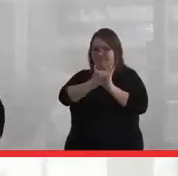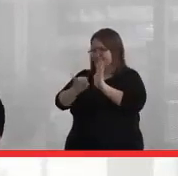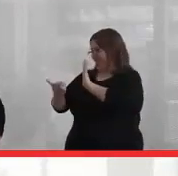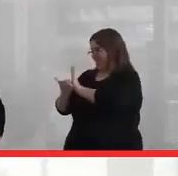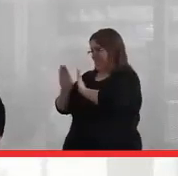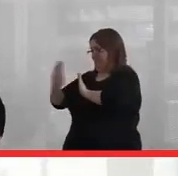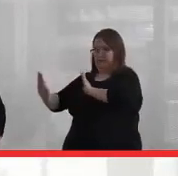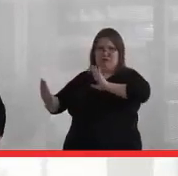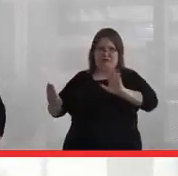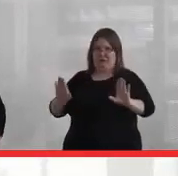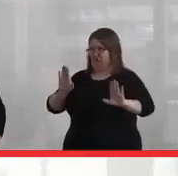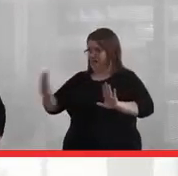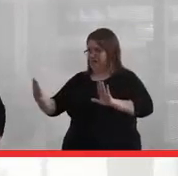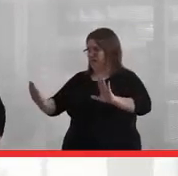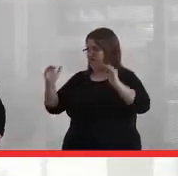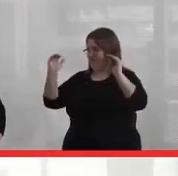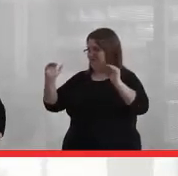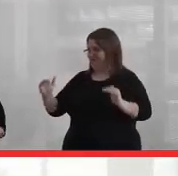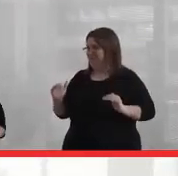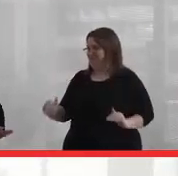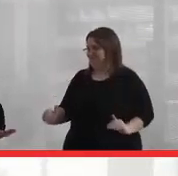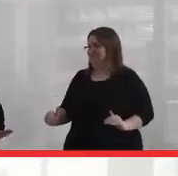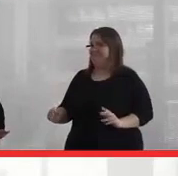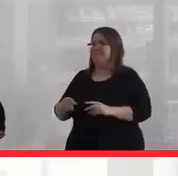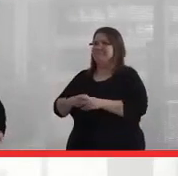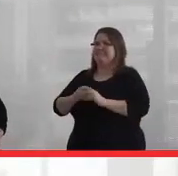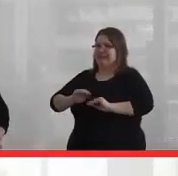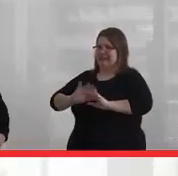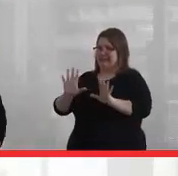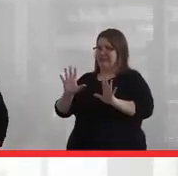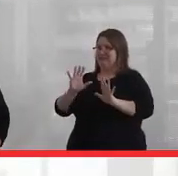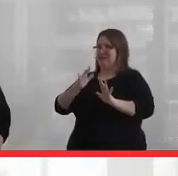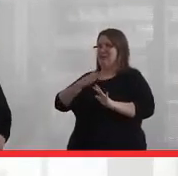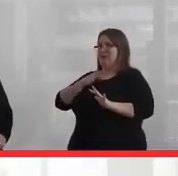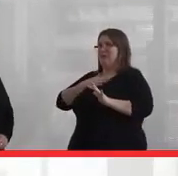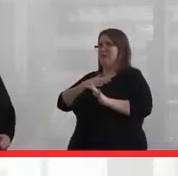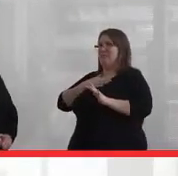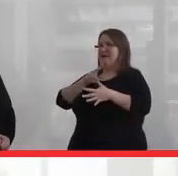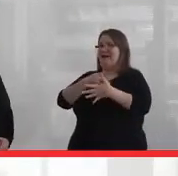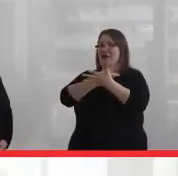So I changed up my whole grant proposal